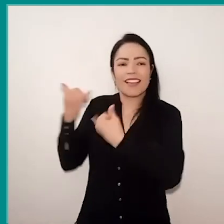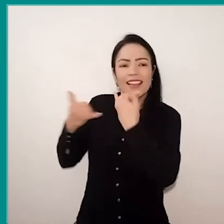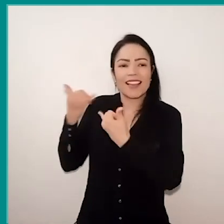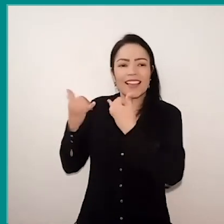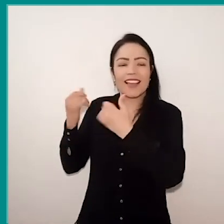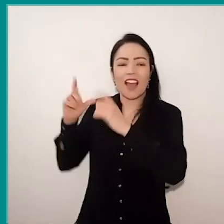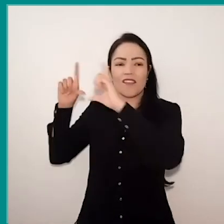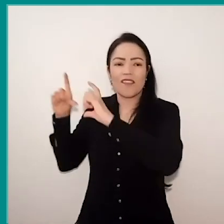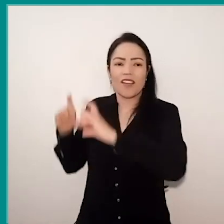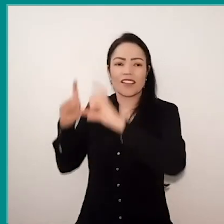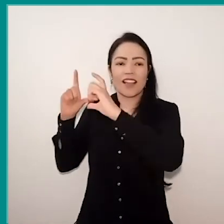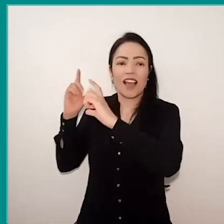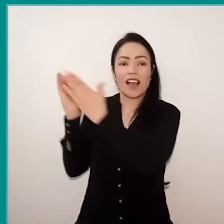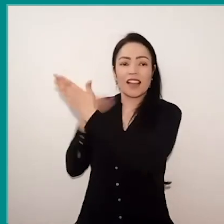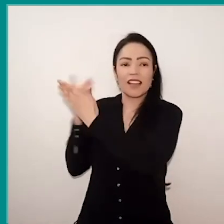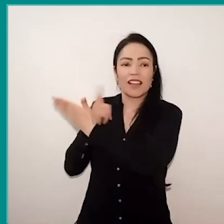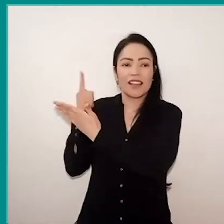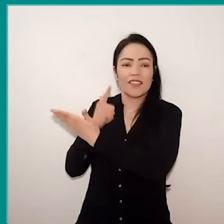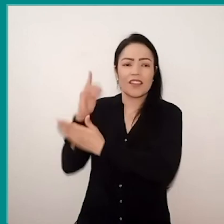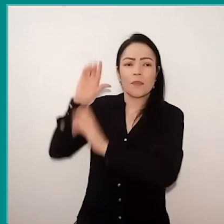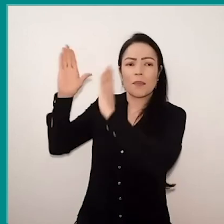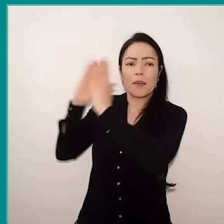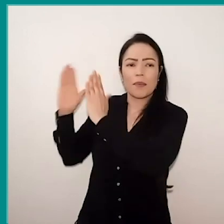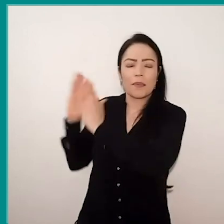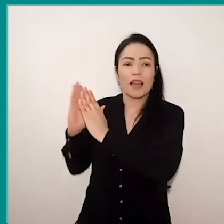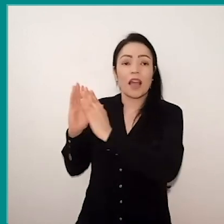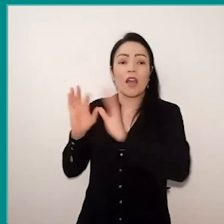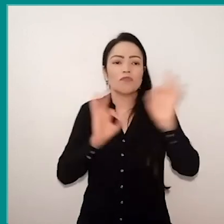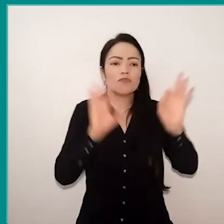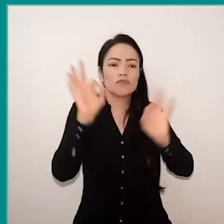Then I did several paintings on the wall of this room,